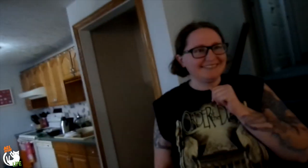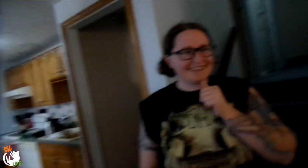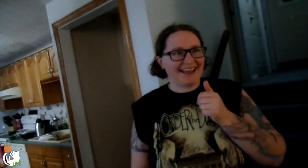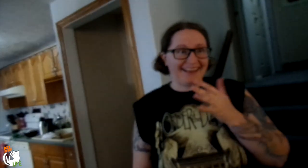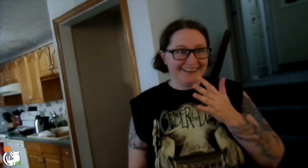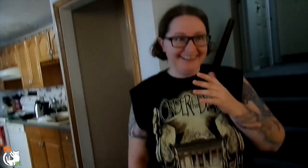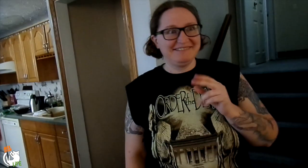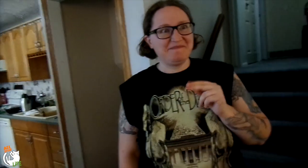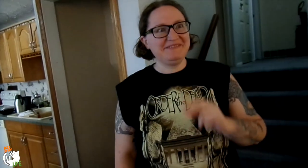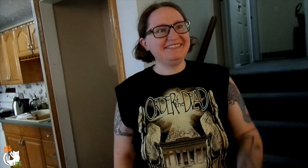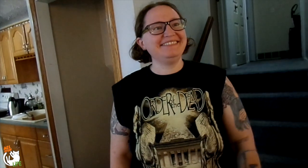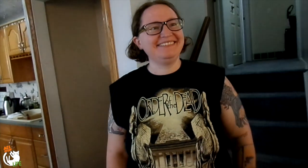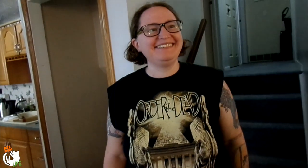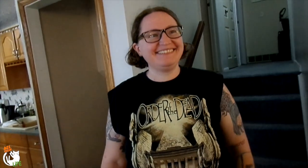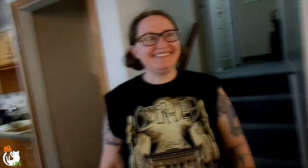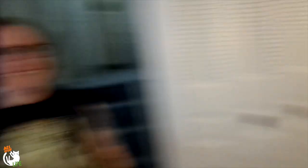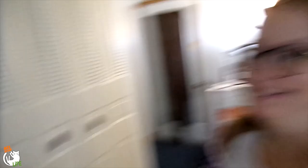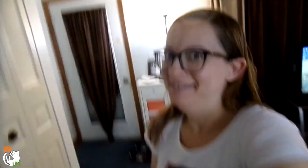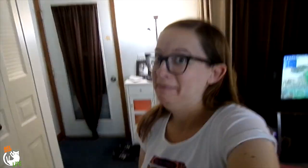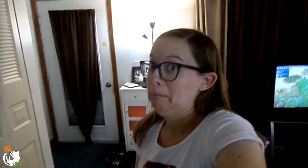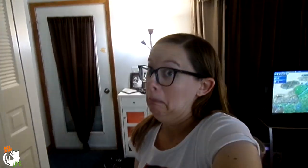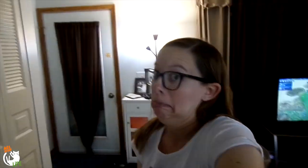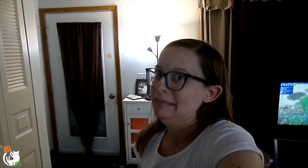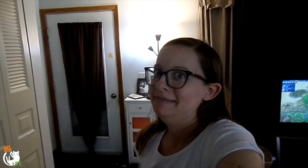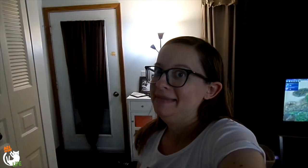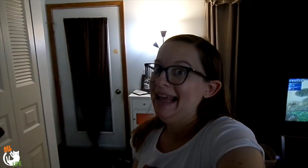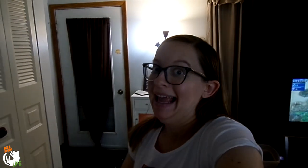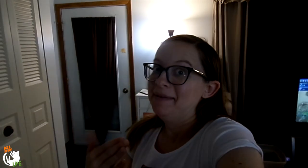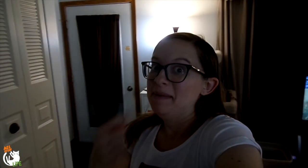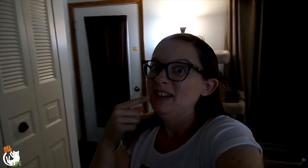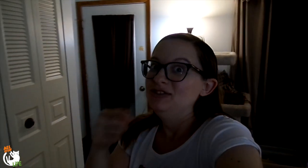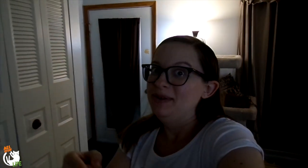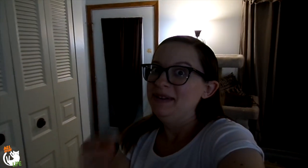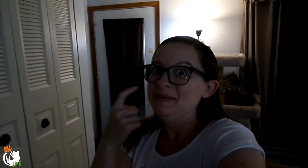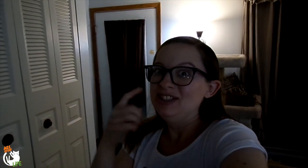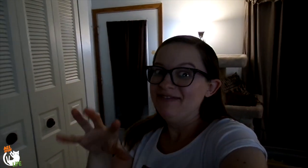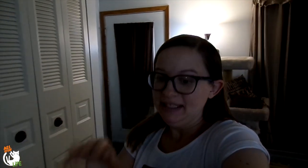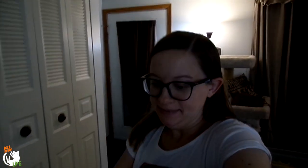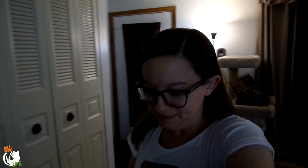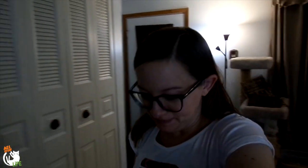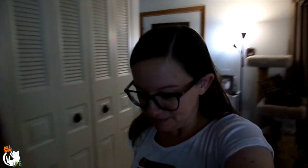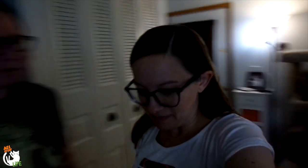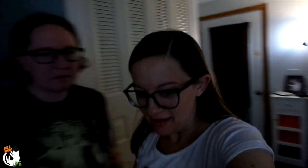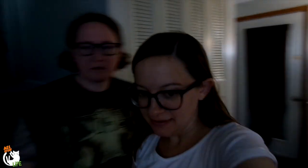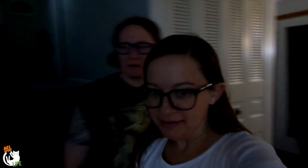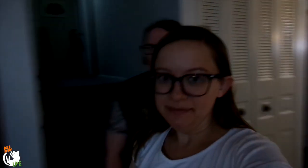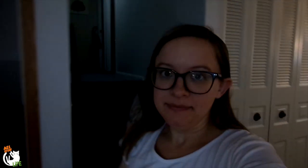[JE] Not kind of.. no! [JI] Oh well. [JI] I'm gonna show you what I just filmed.